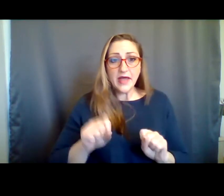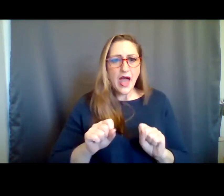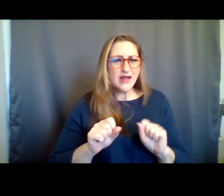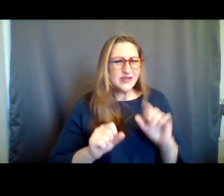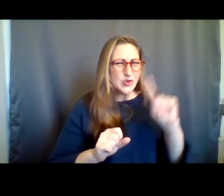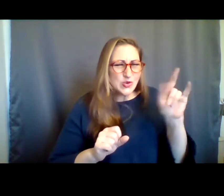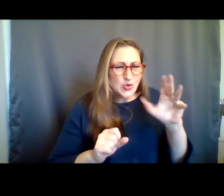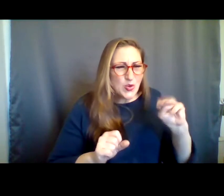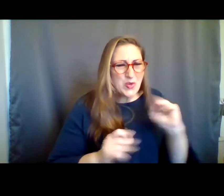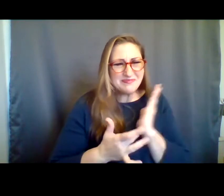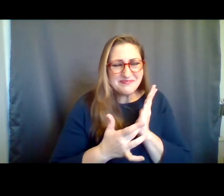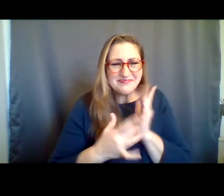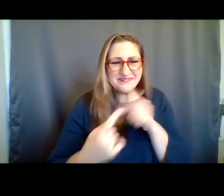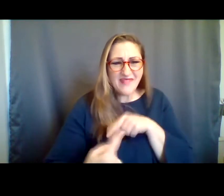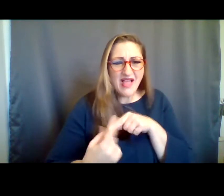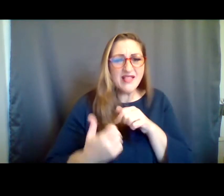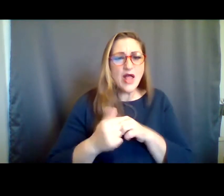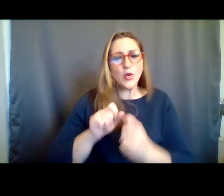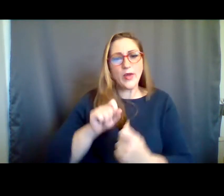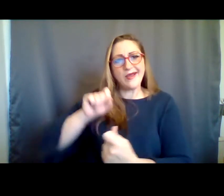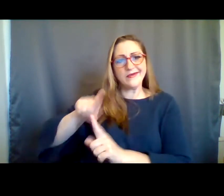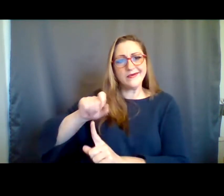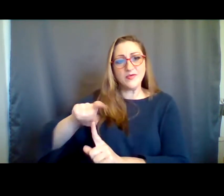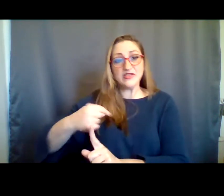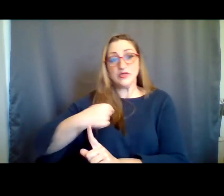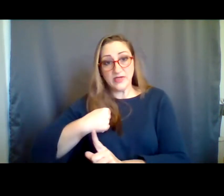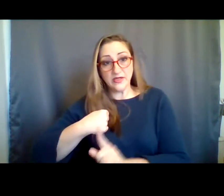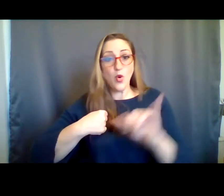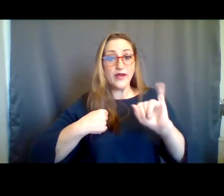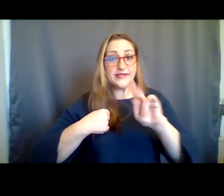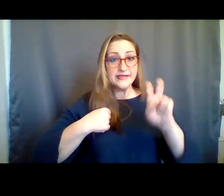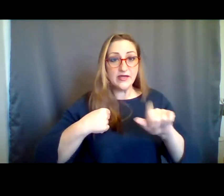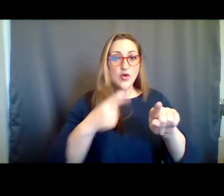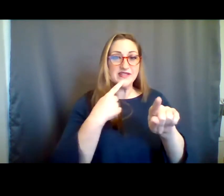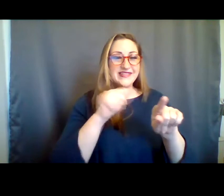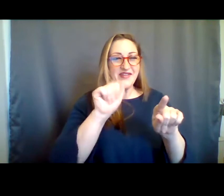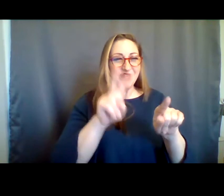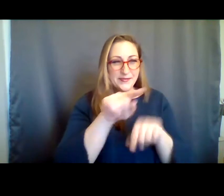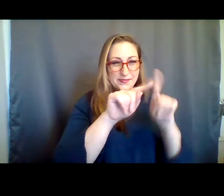or require technical assistance, you can also message me or Izzy. A reminder